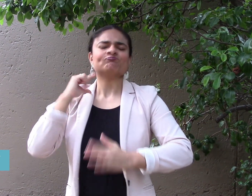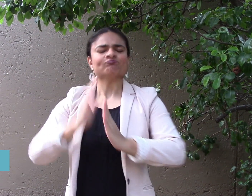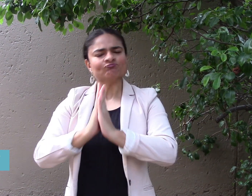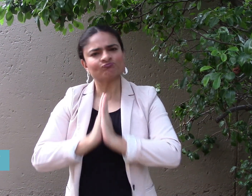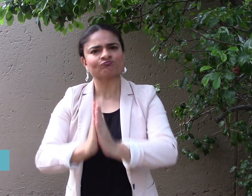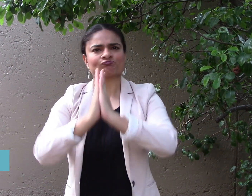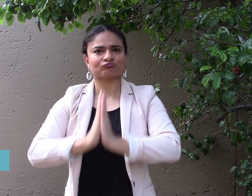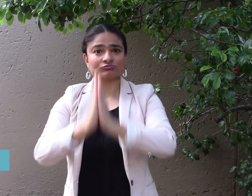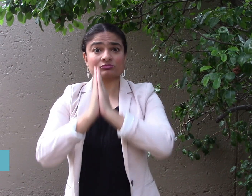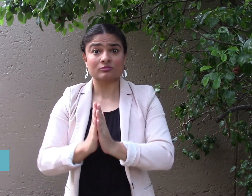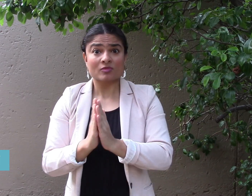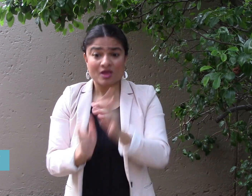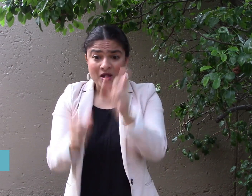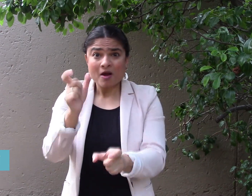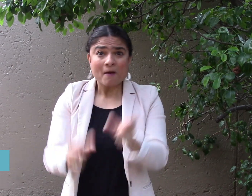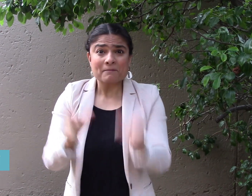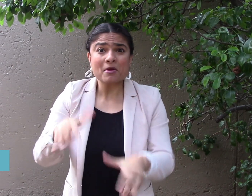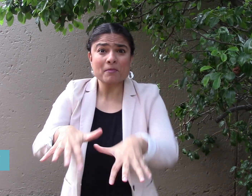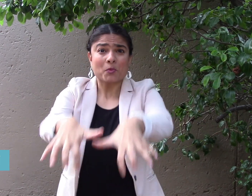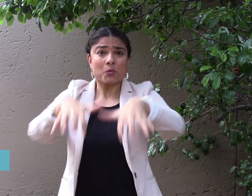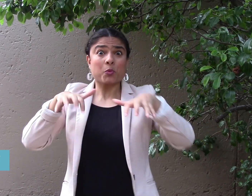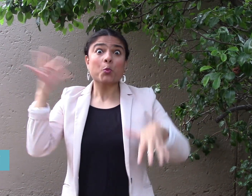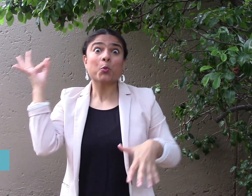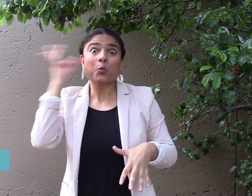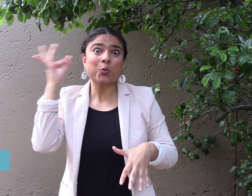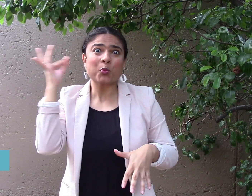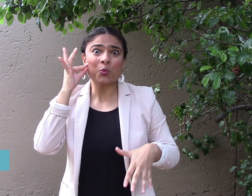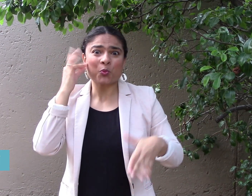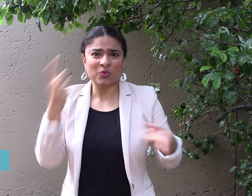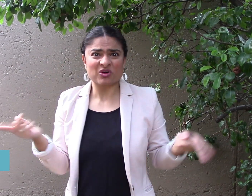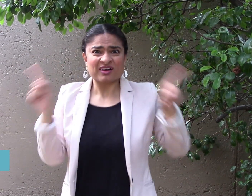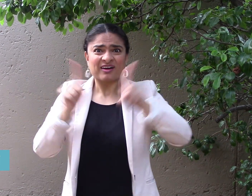which has never been done before.